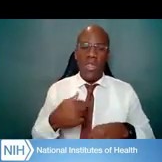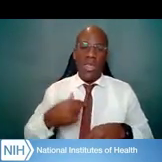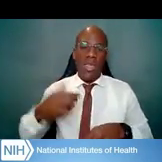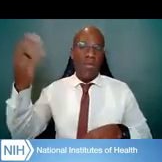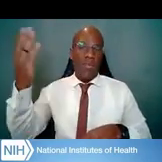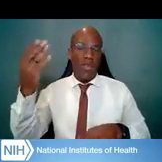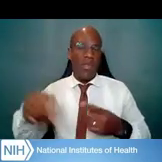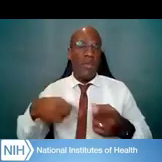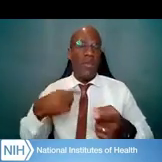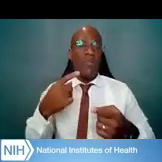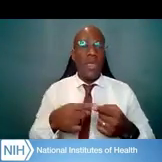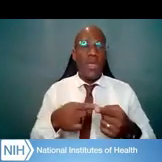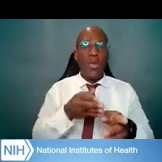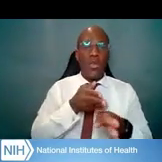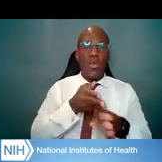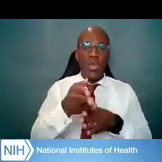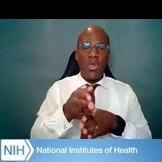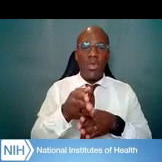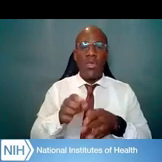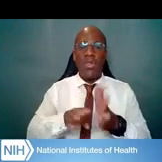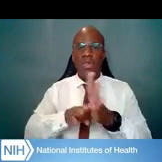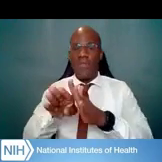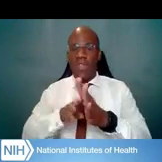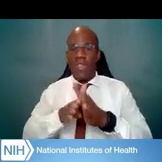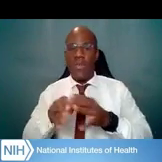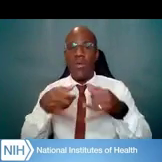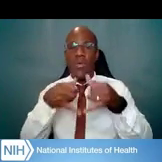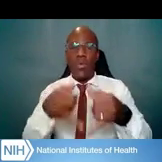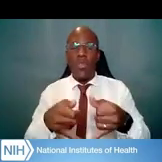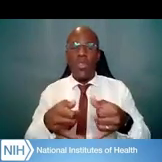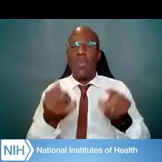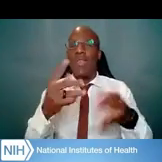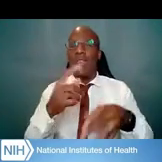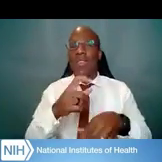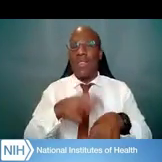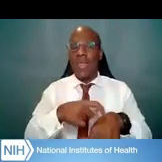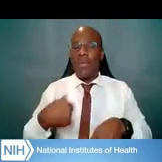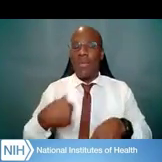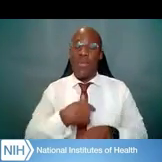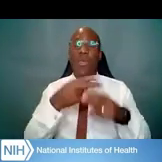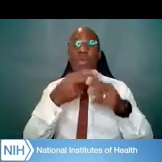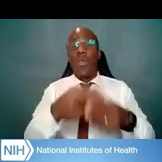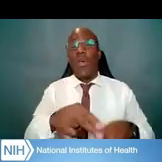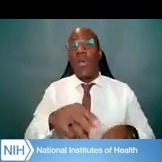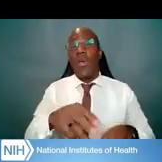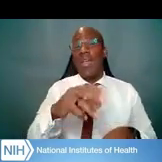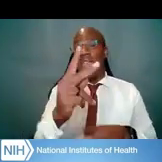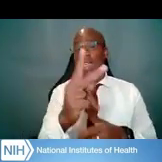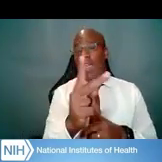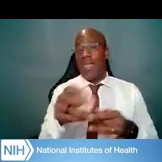or what we often refer to as K-awards. And Dr. Boyce has teed this up wonderfully for me,